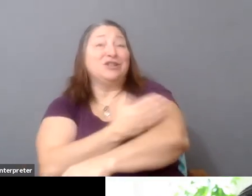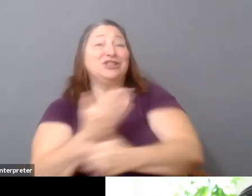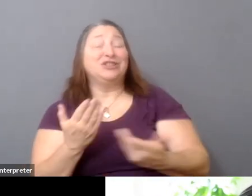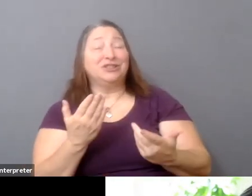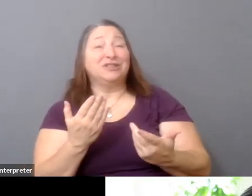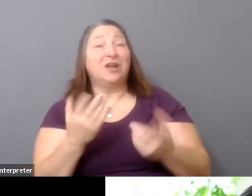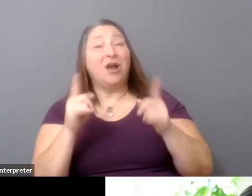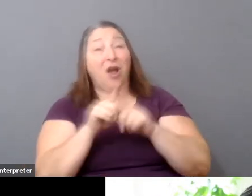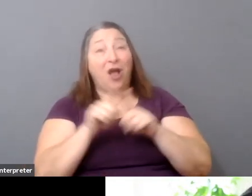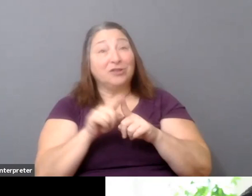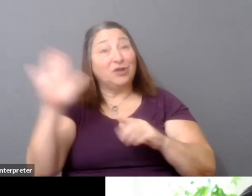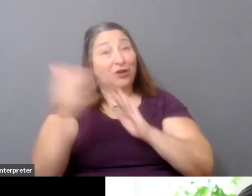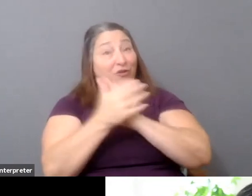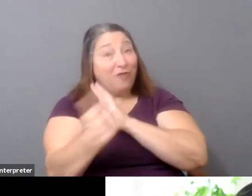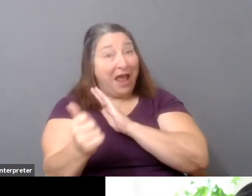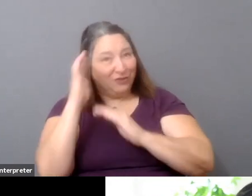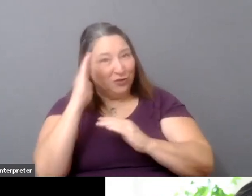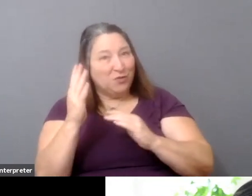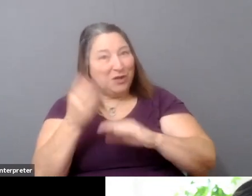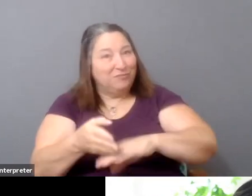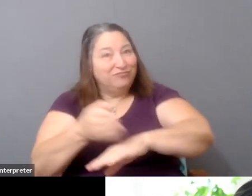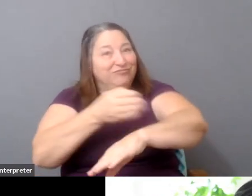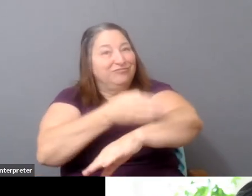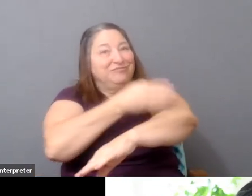your craft as you figure that out.